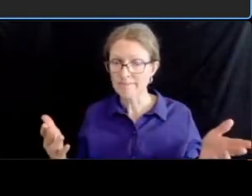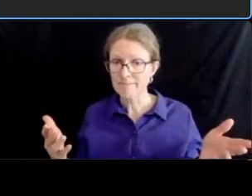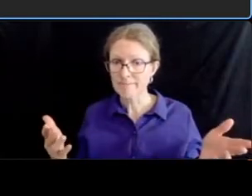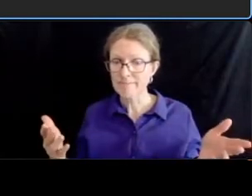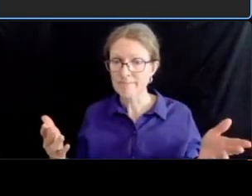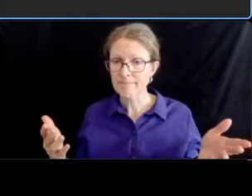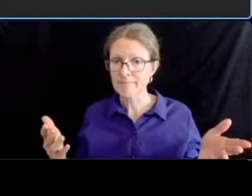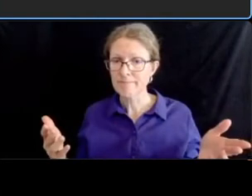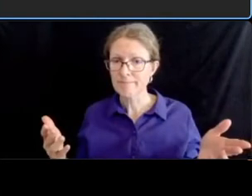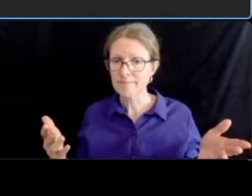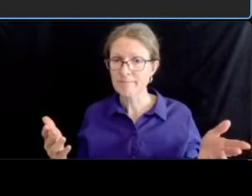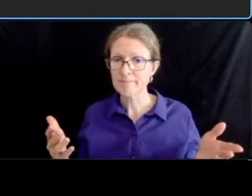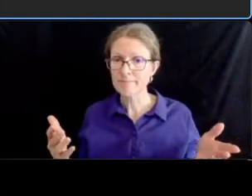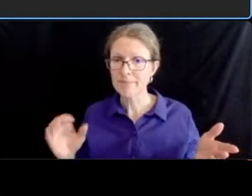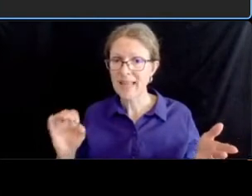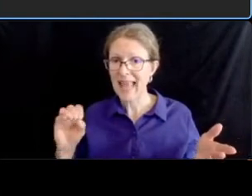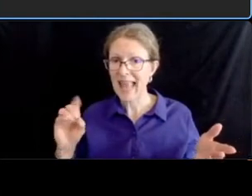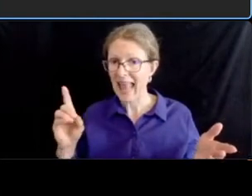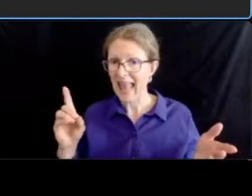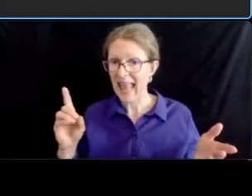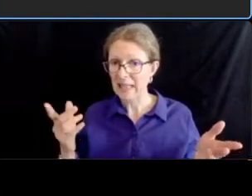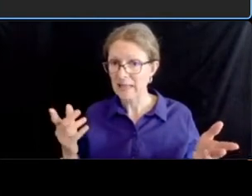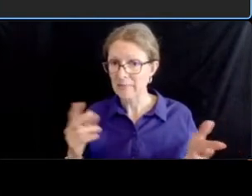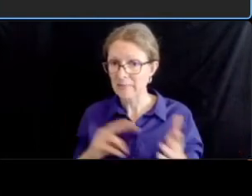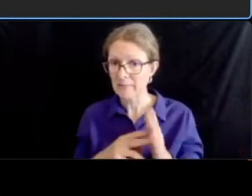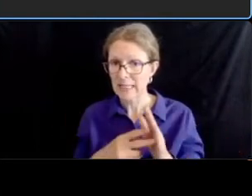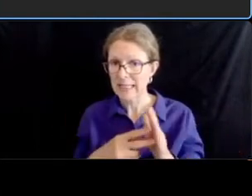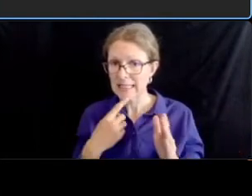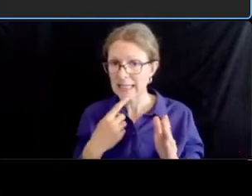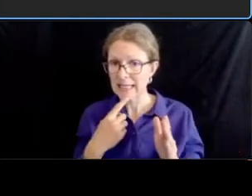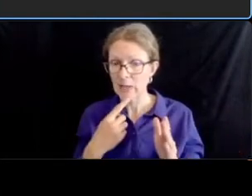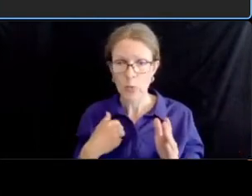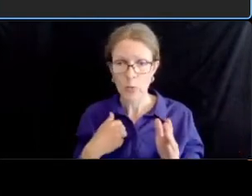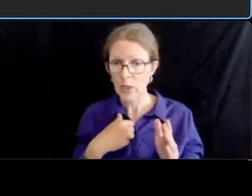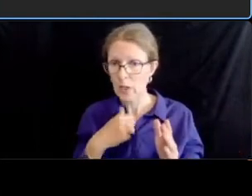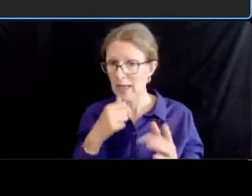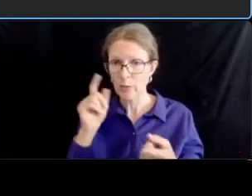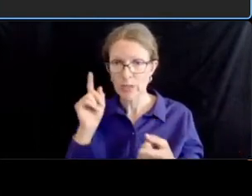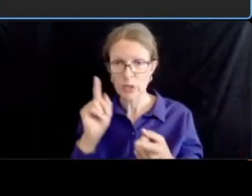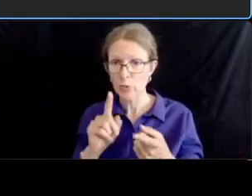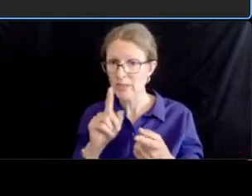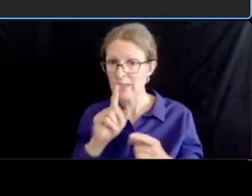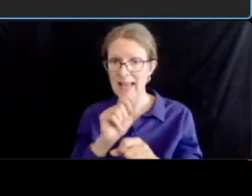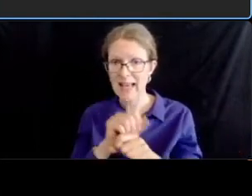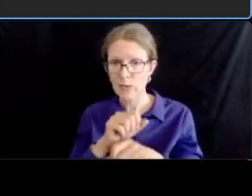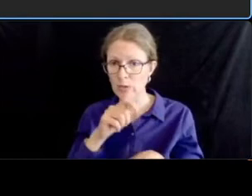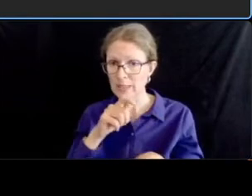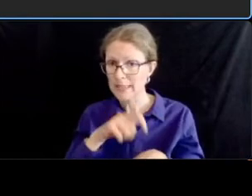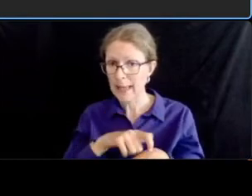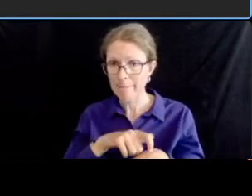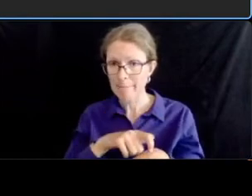but we're reducing the pedestrian to present on that crosswalk to crossing that street